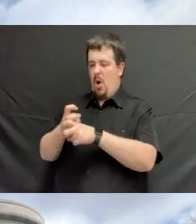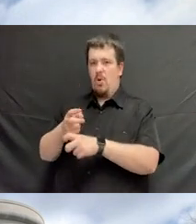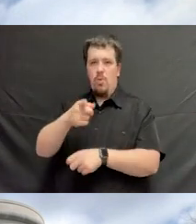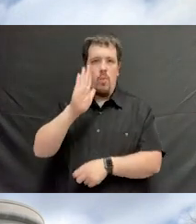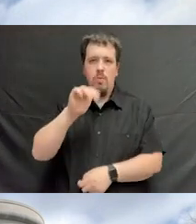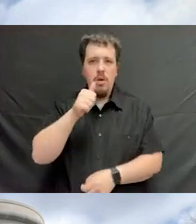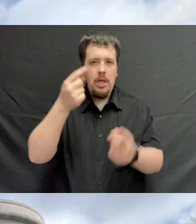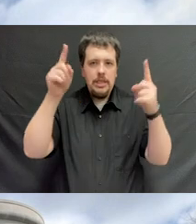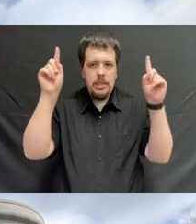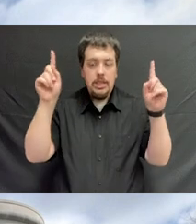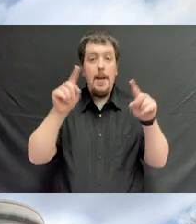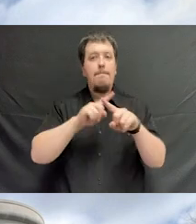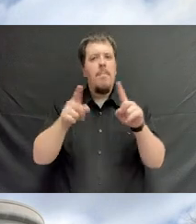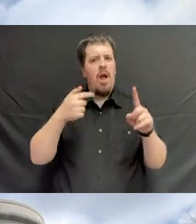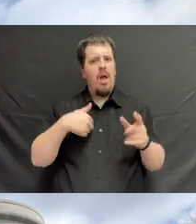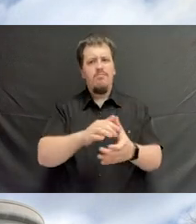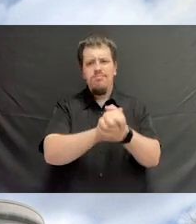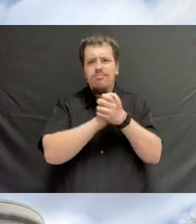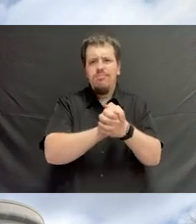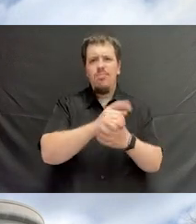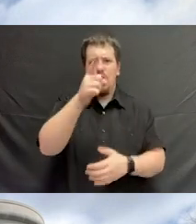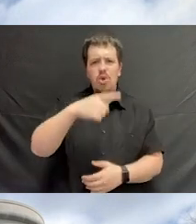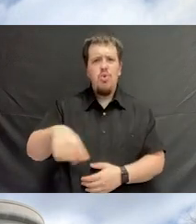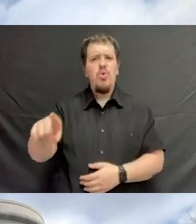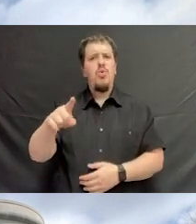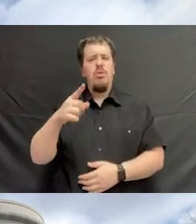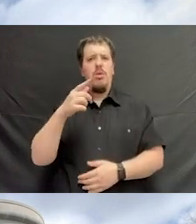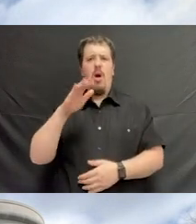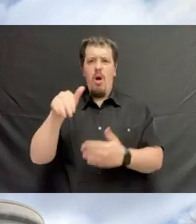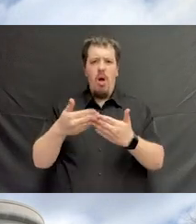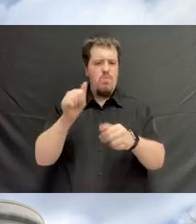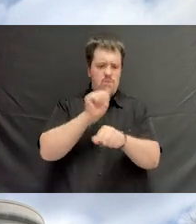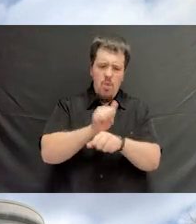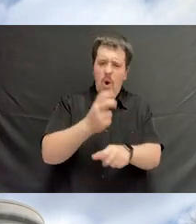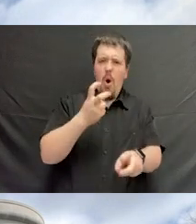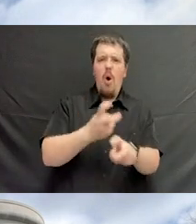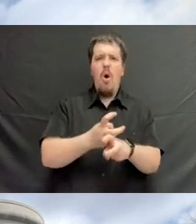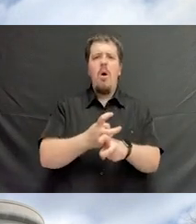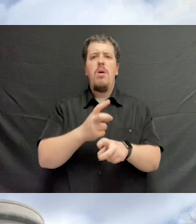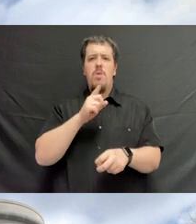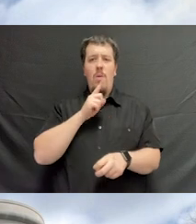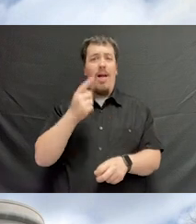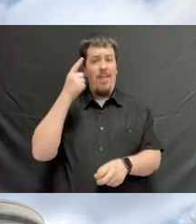But I commend all of you for putting in the time at East Tennessee State. I think it's a fantastic thing.